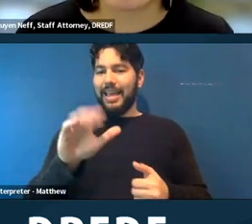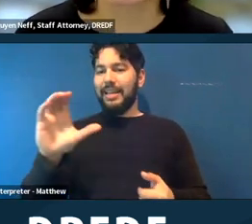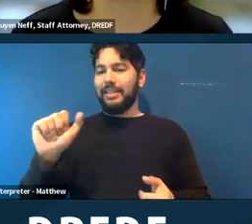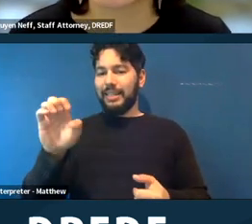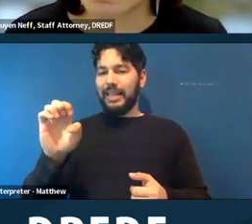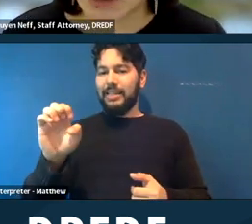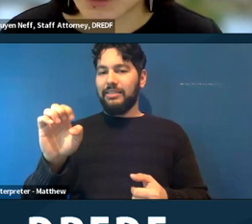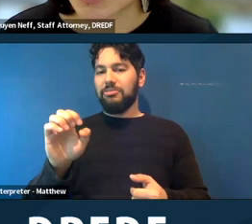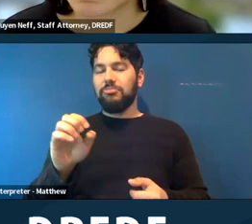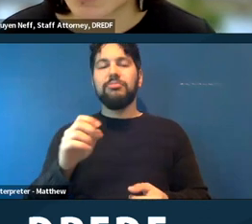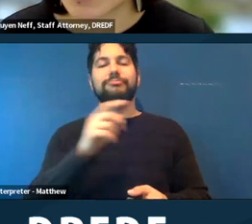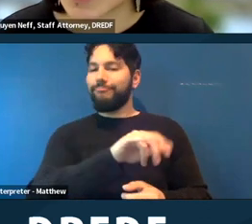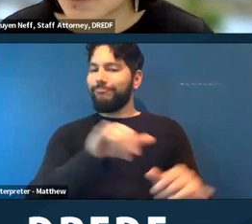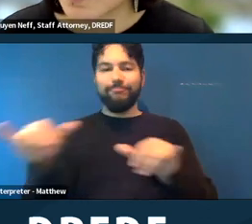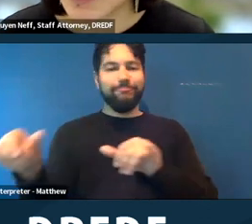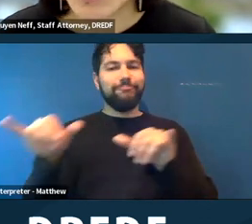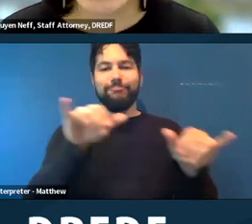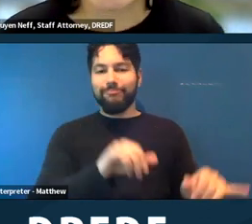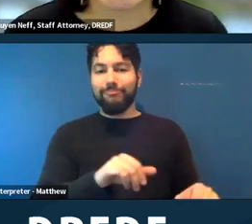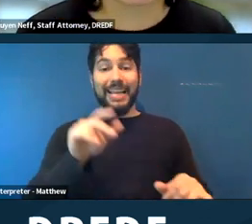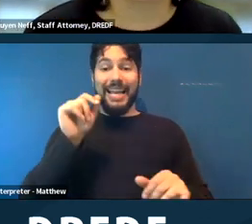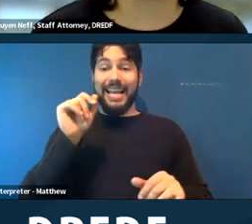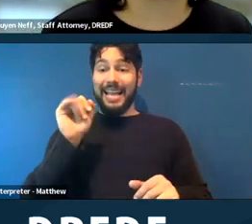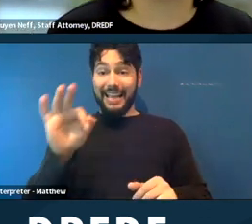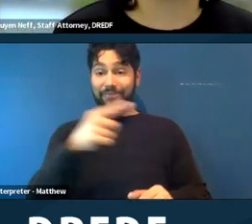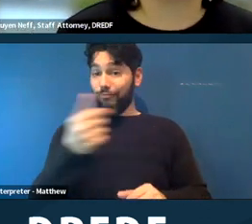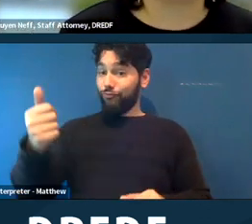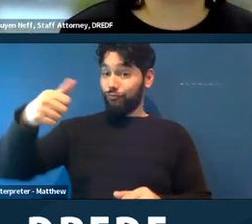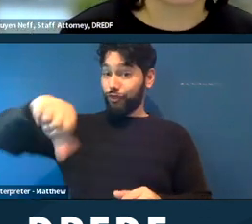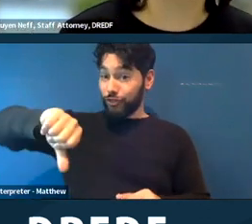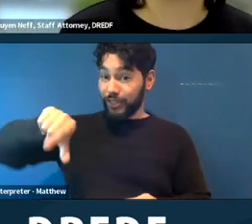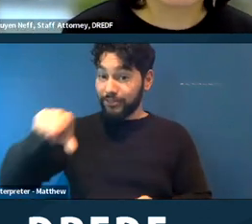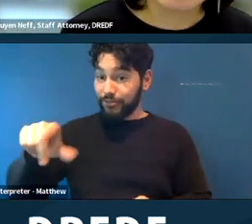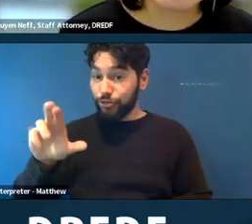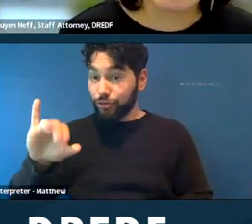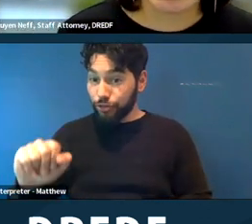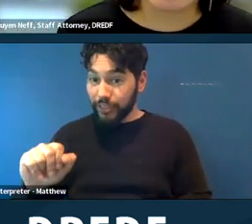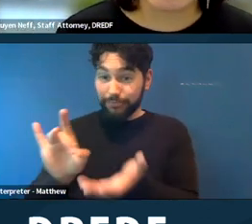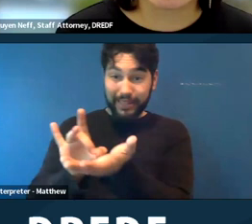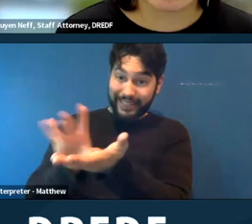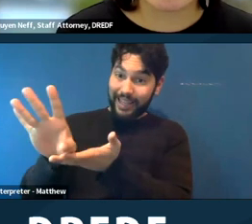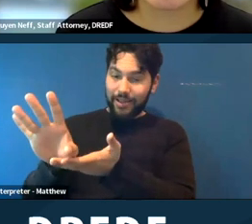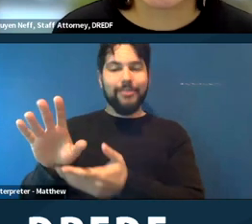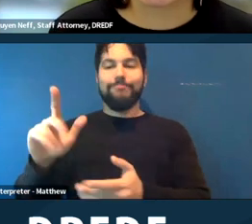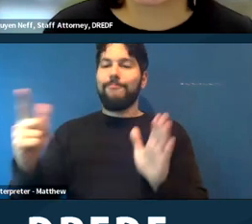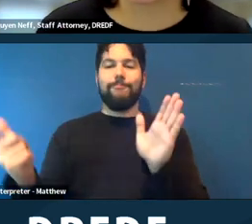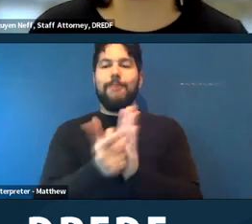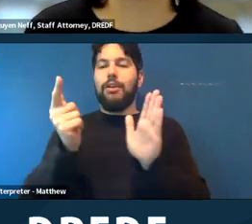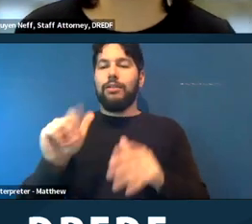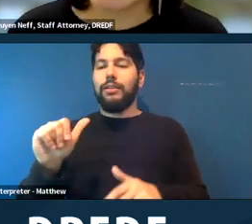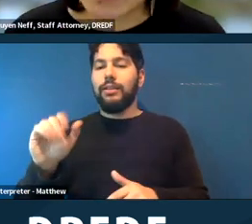this could be a violation of the ADA, and how you would proceed in helping Chris is requesting a